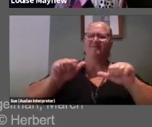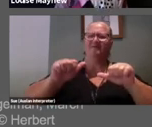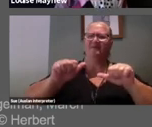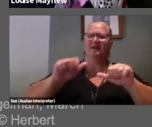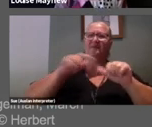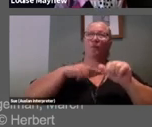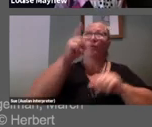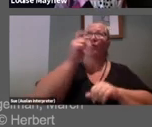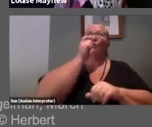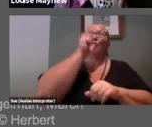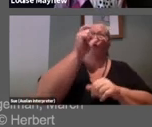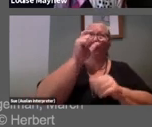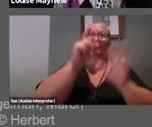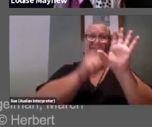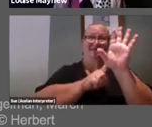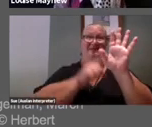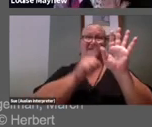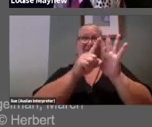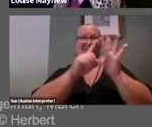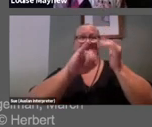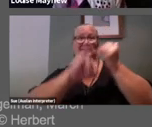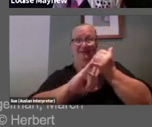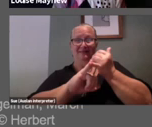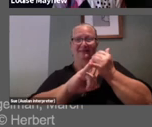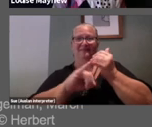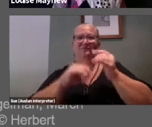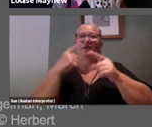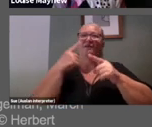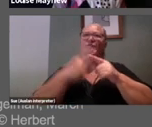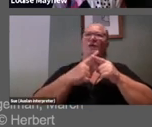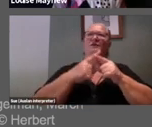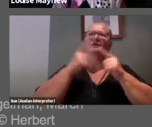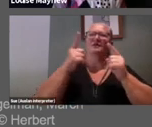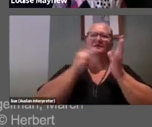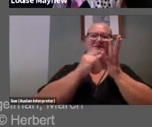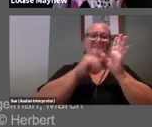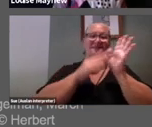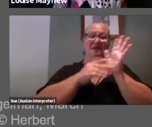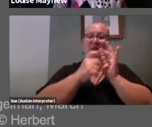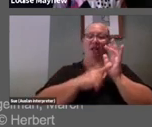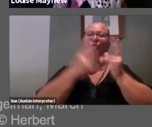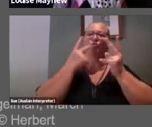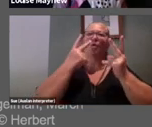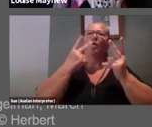it reads ‘yes’, but symbolically it affirms that we made the right decision, that we